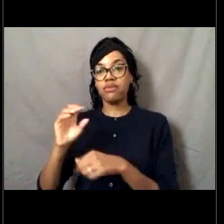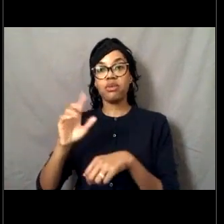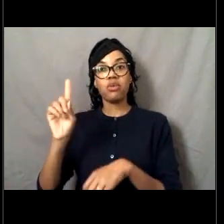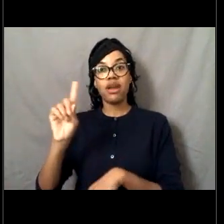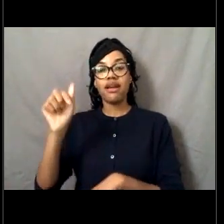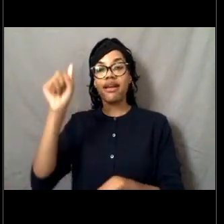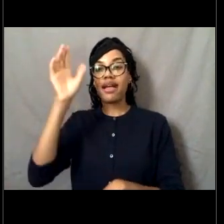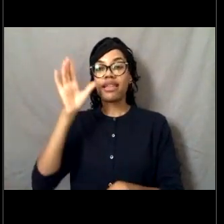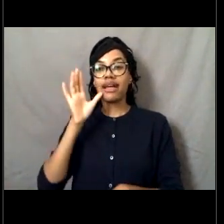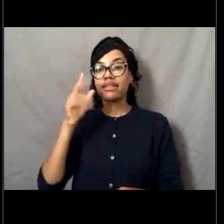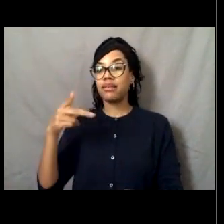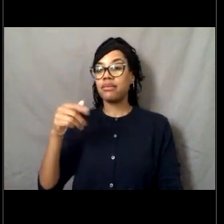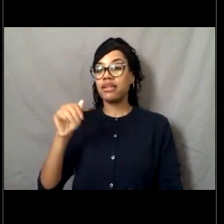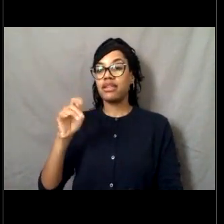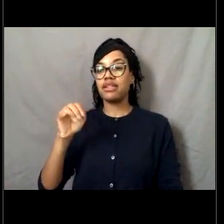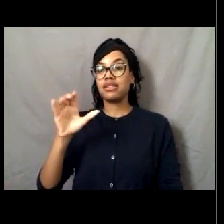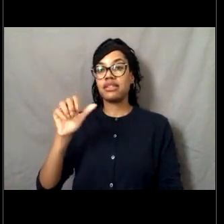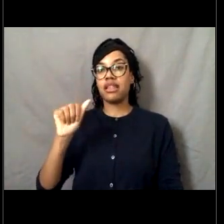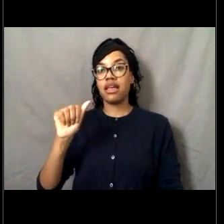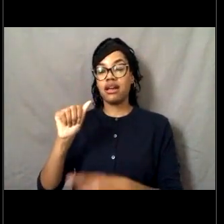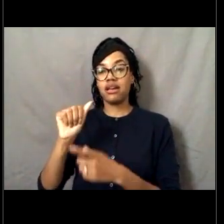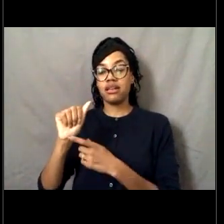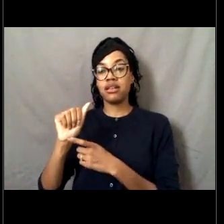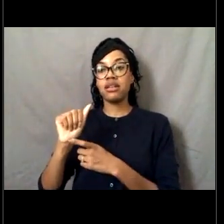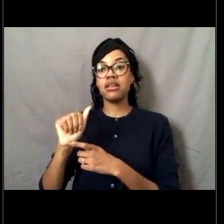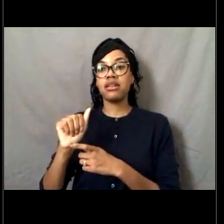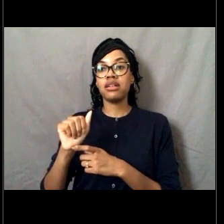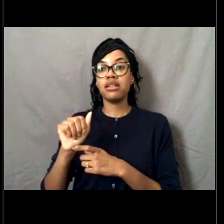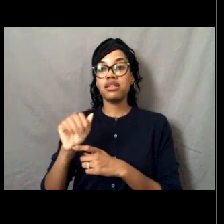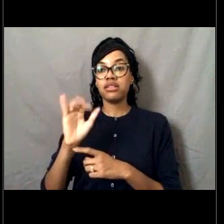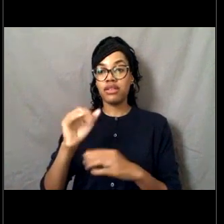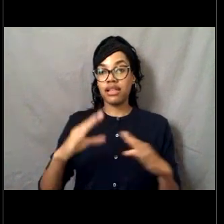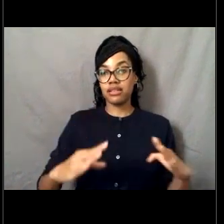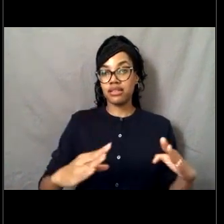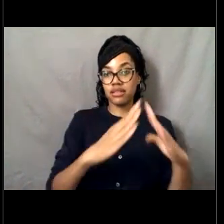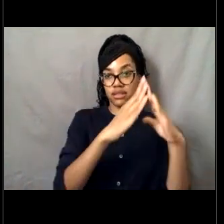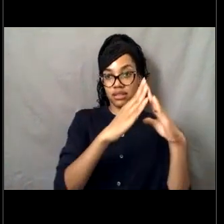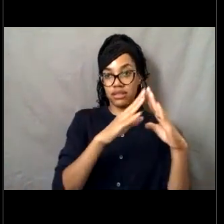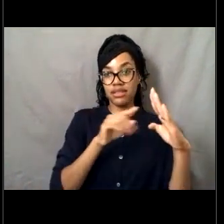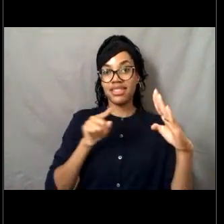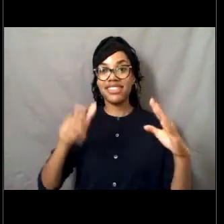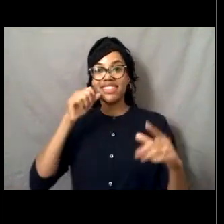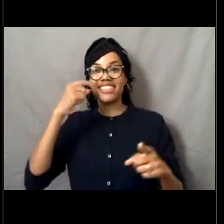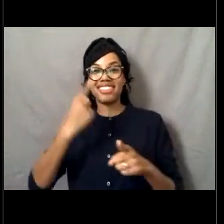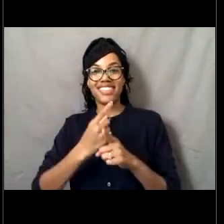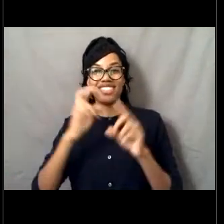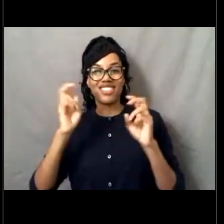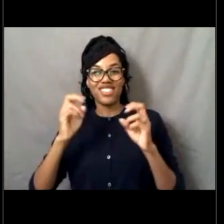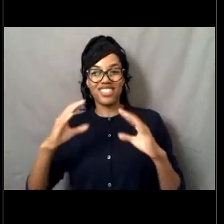and Pavlof is smoking. And then this is Pavlof's Sister. That's the name of the volcano right next to Pavlof.